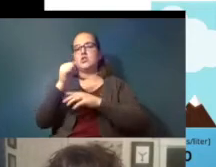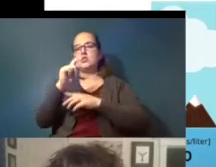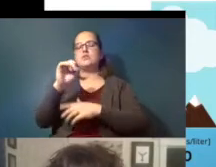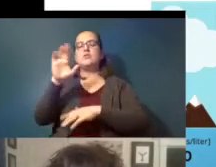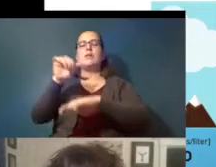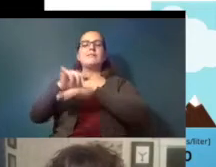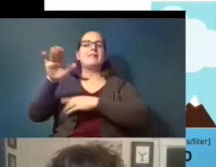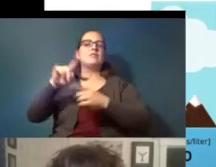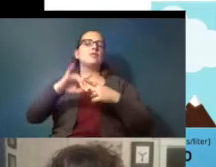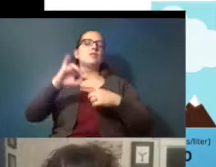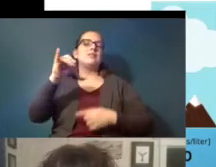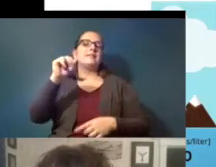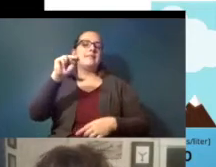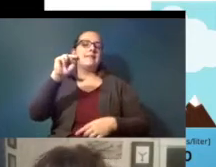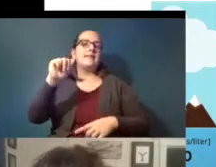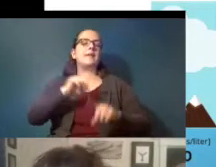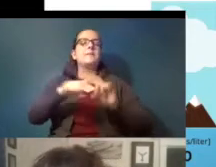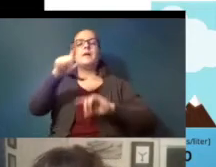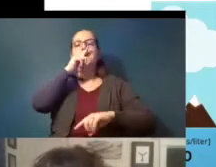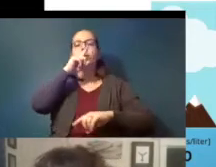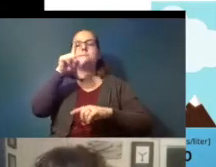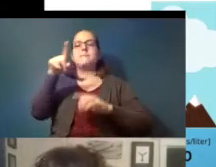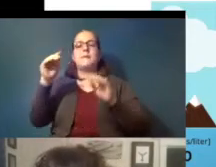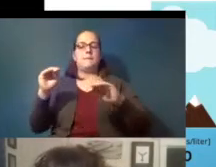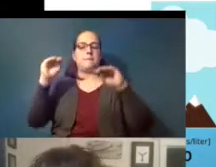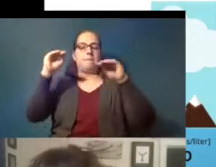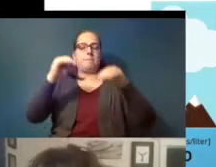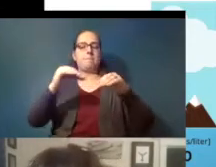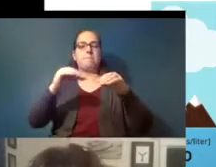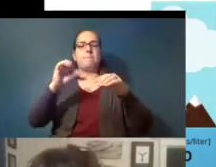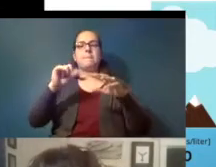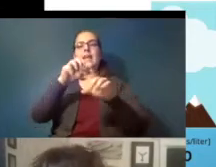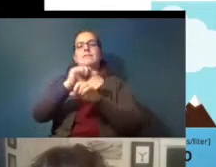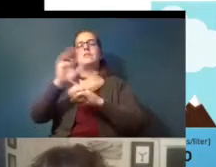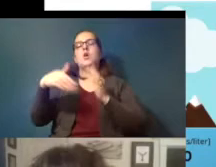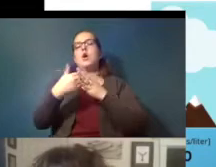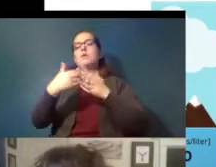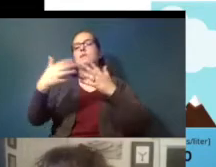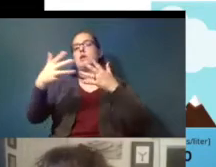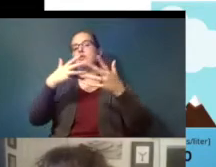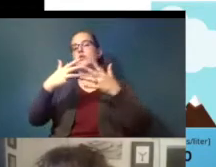but it basically you install it so it catches all the gray water from your washing machine